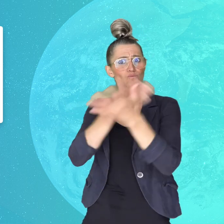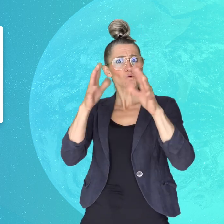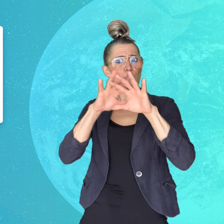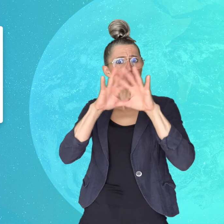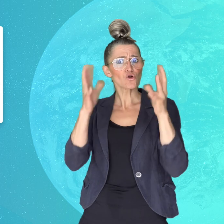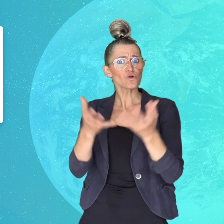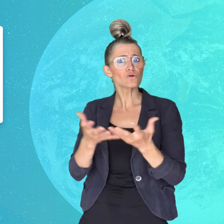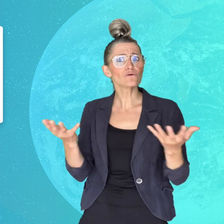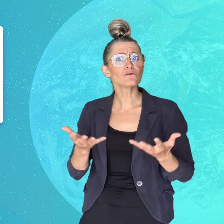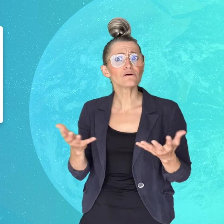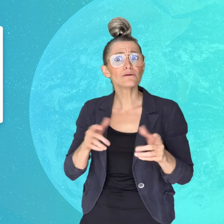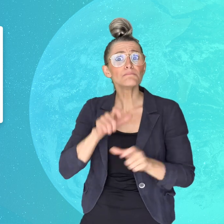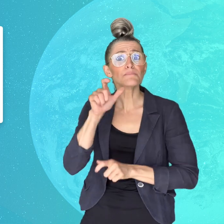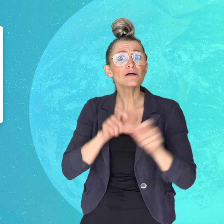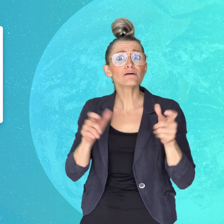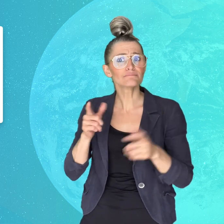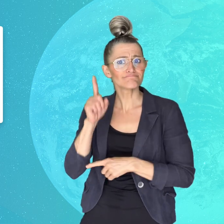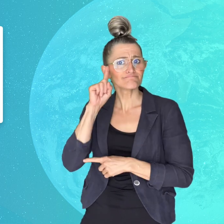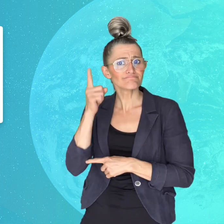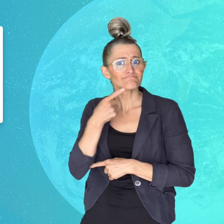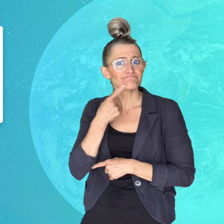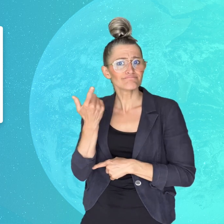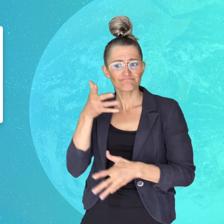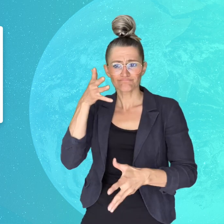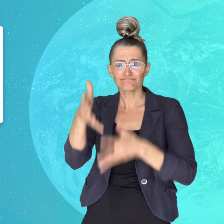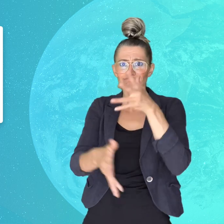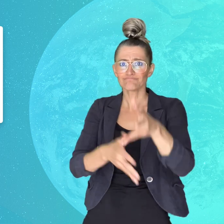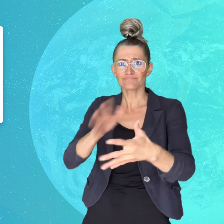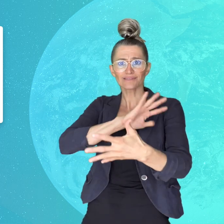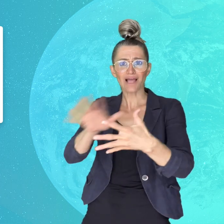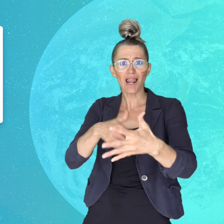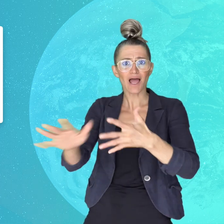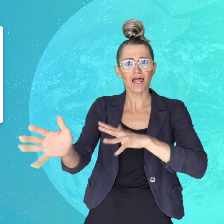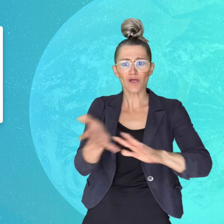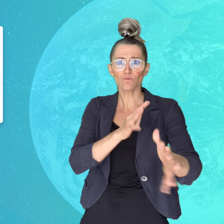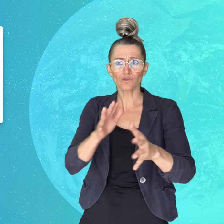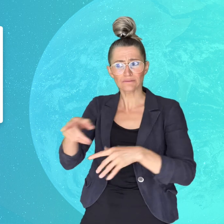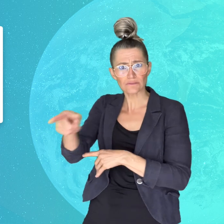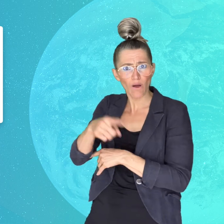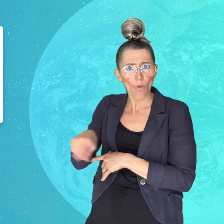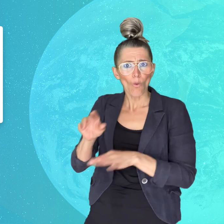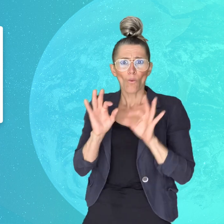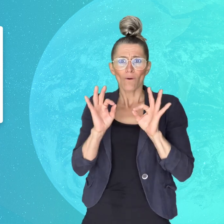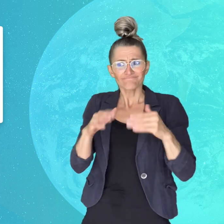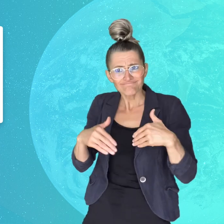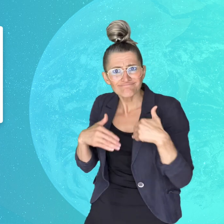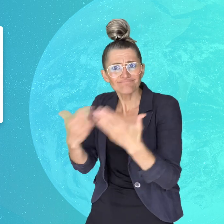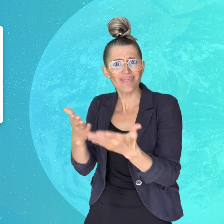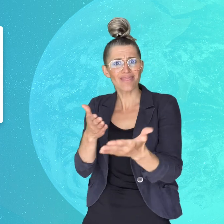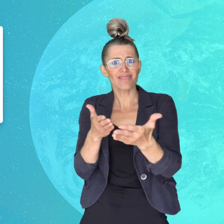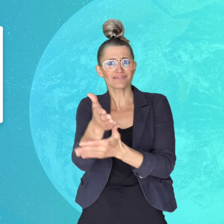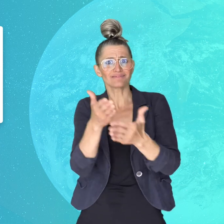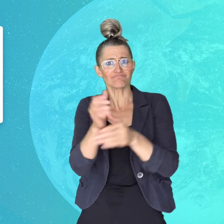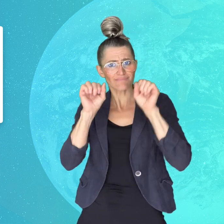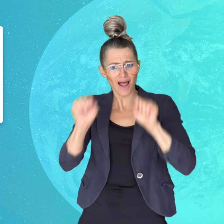who would benefit from access to sign language and could join